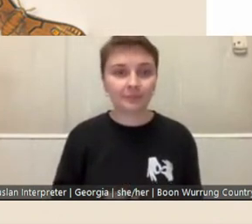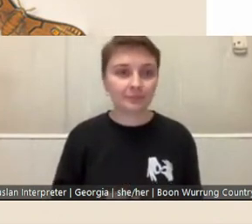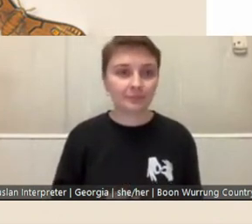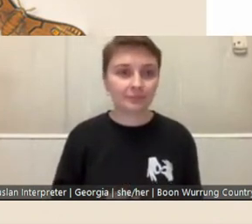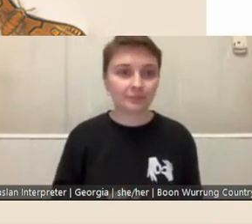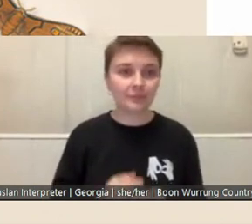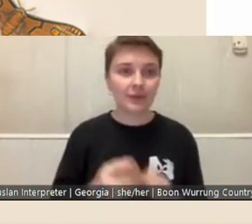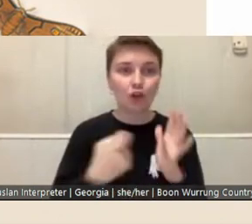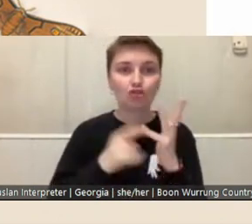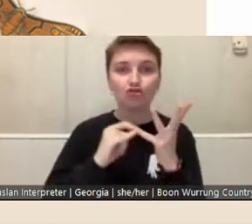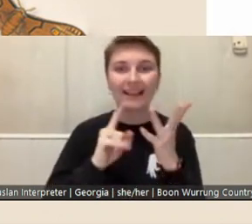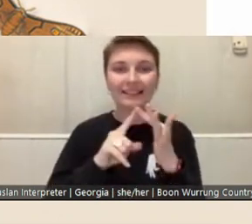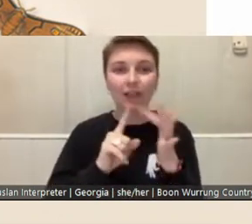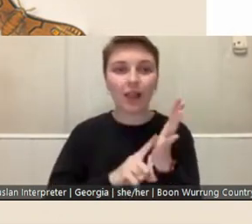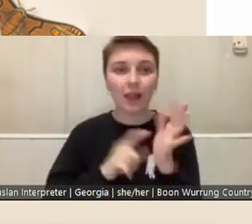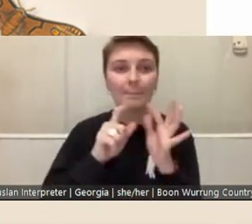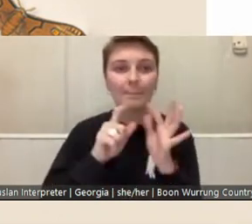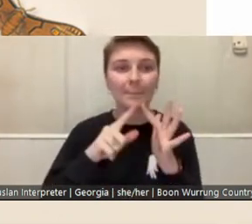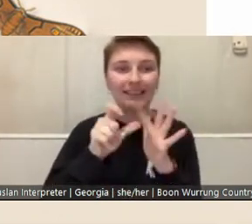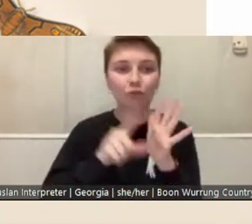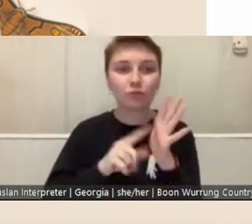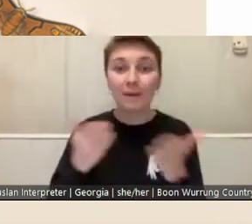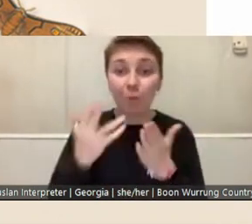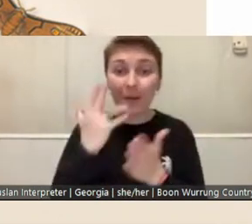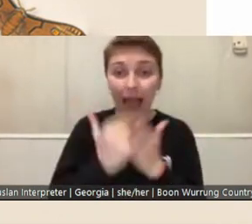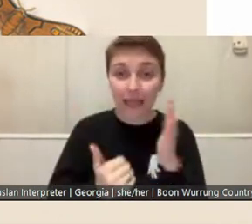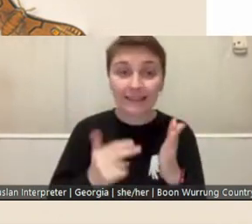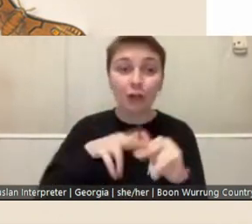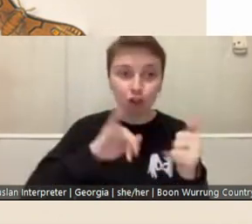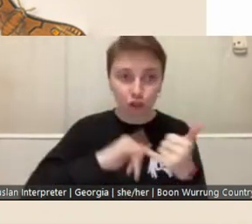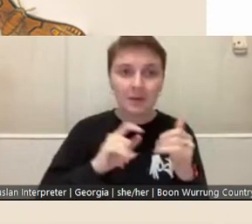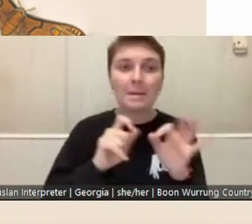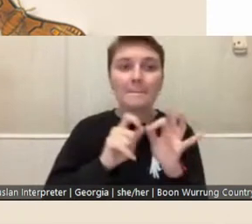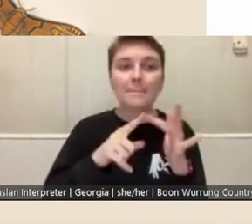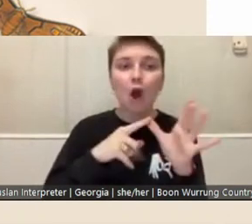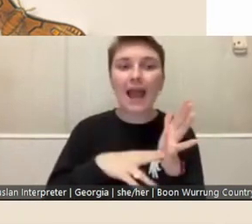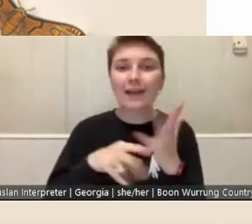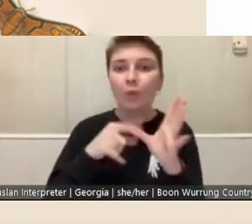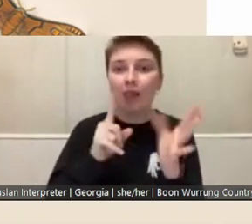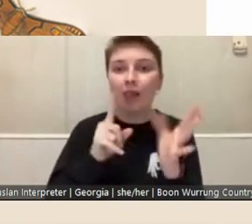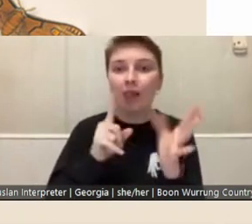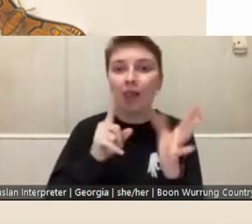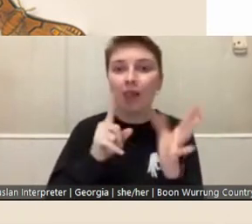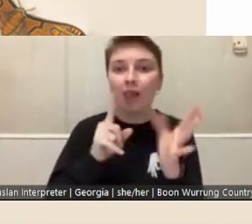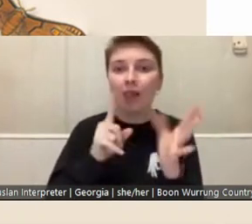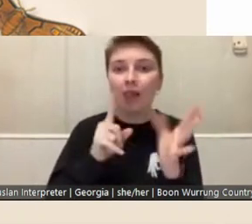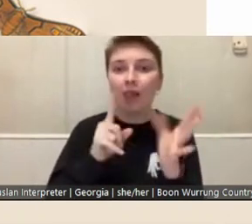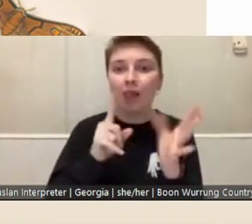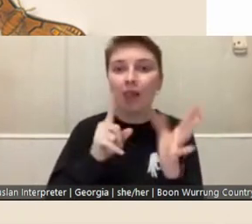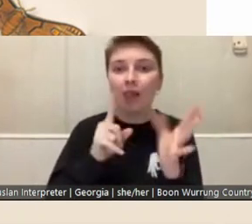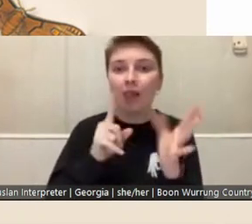Arts Fellowship is also biennial it supports applicants wanting to utilise the library's